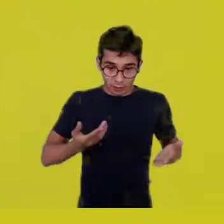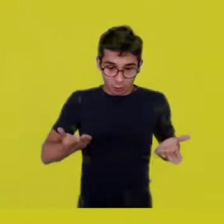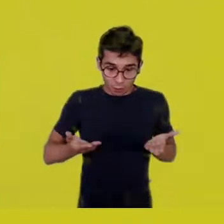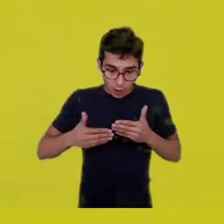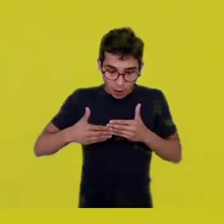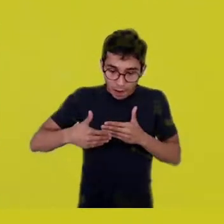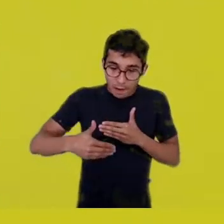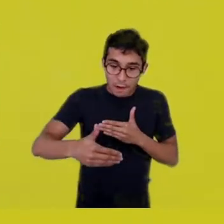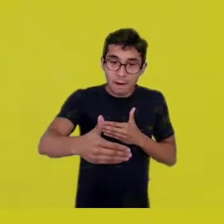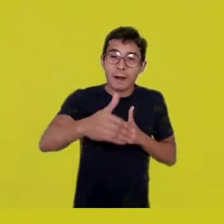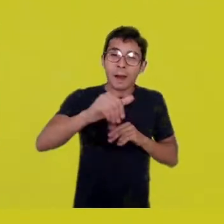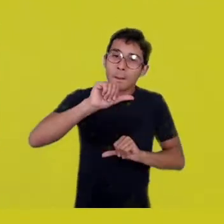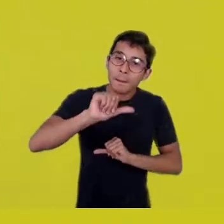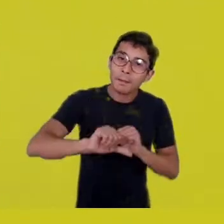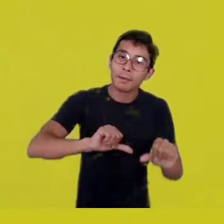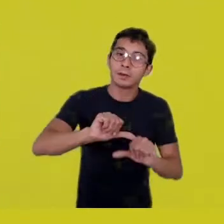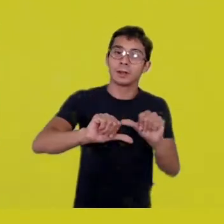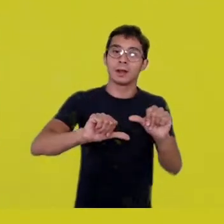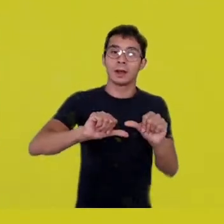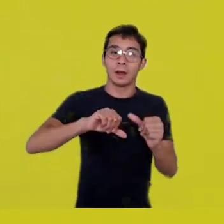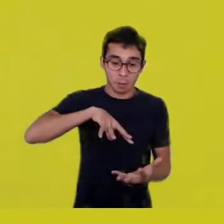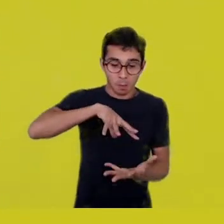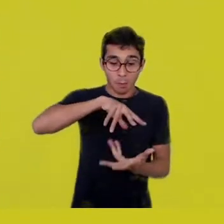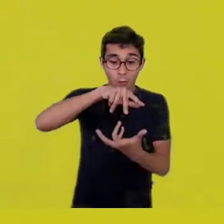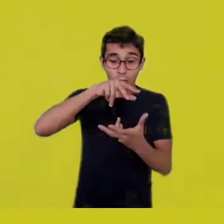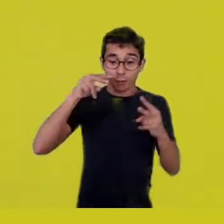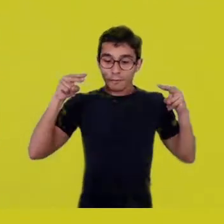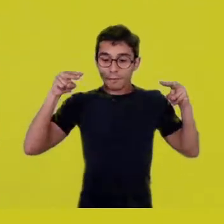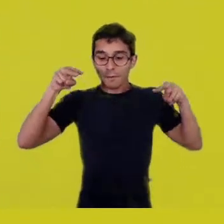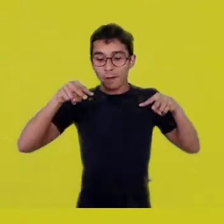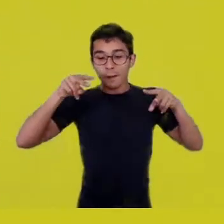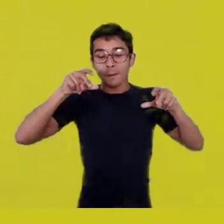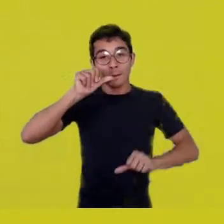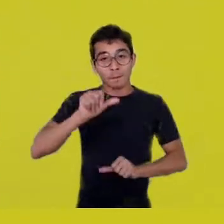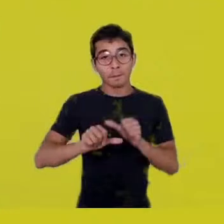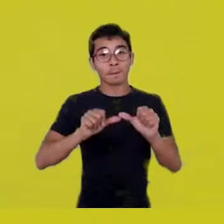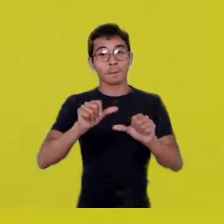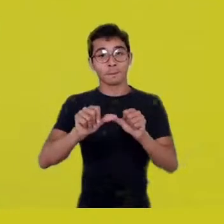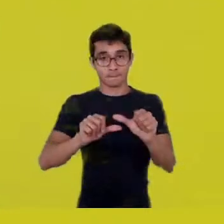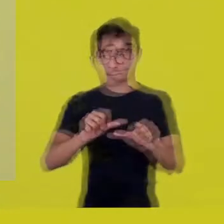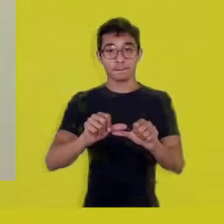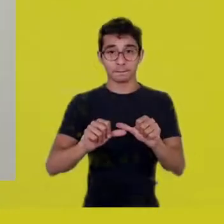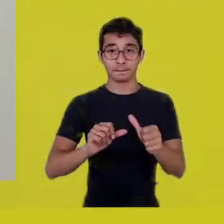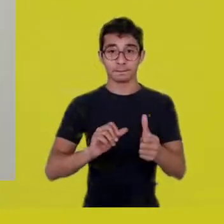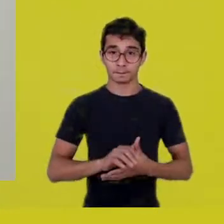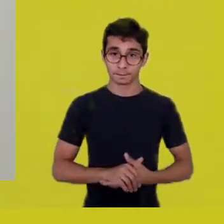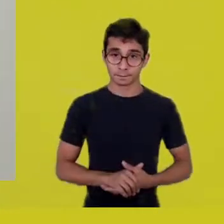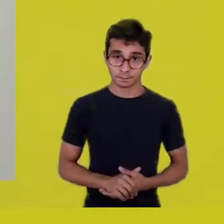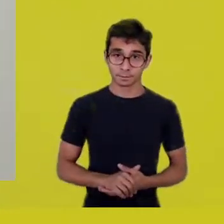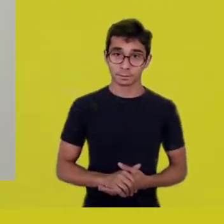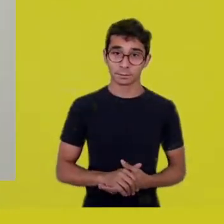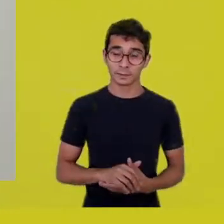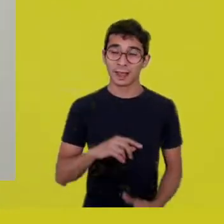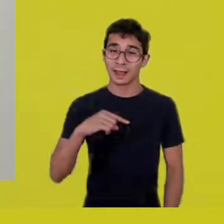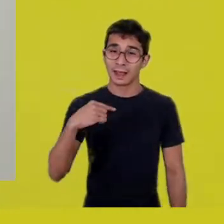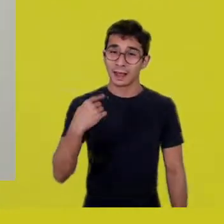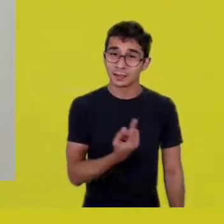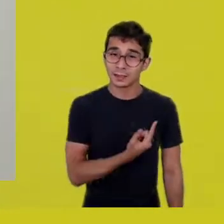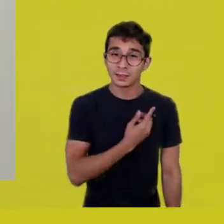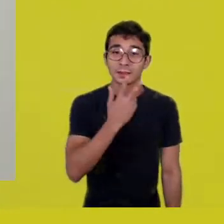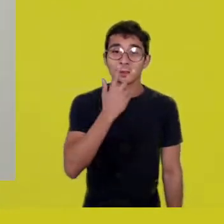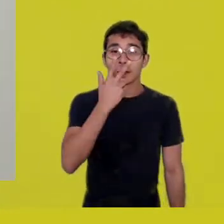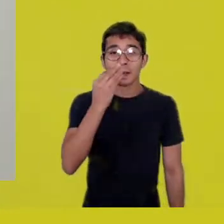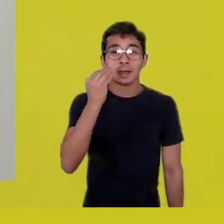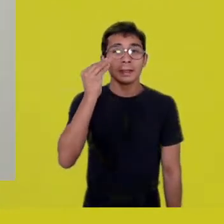And it may seem a contradiction that we’re looking for these places